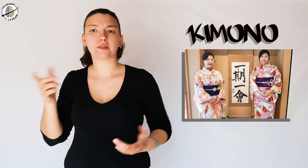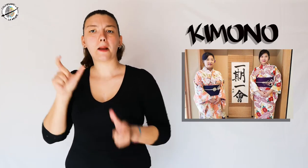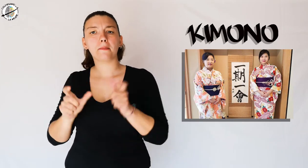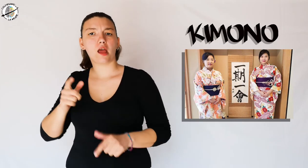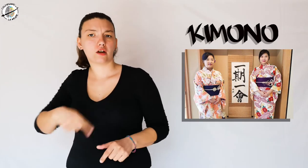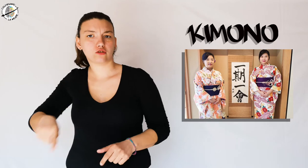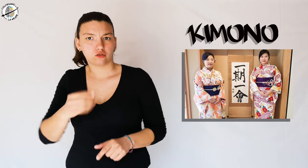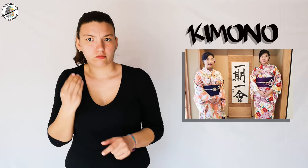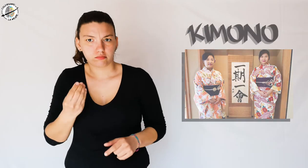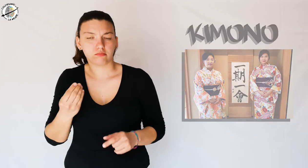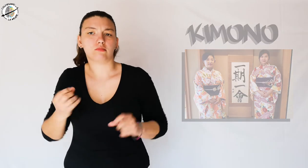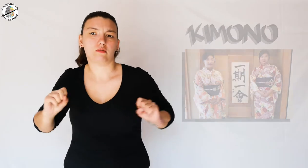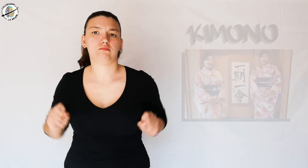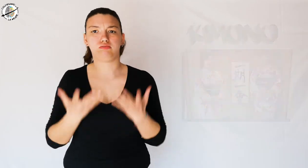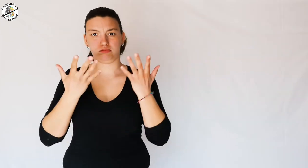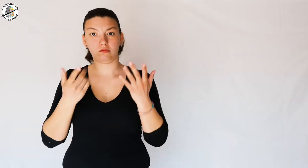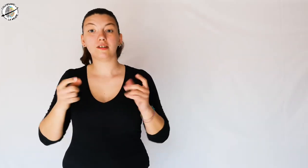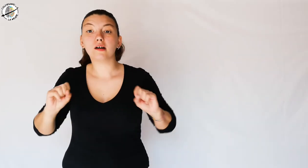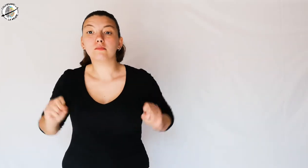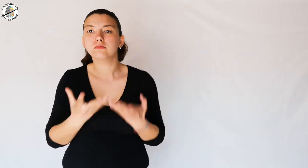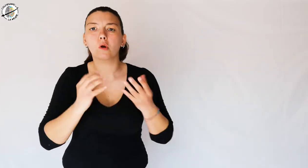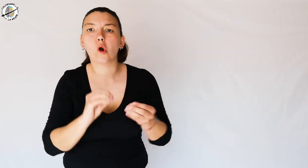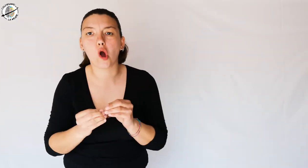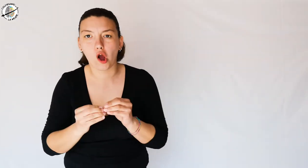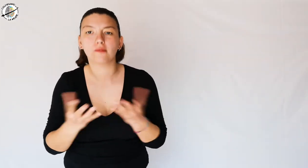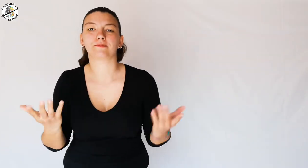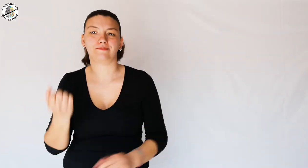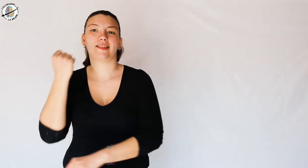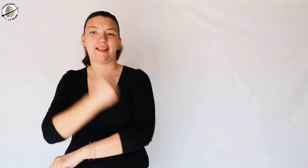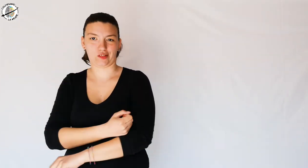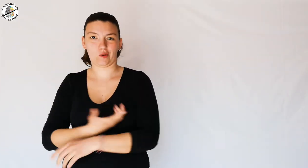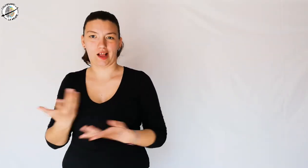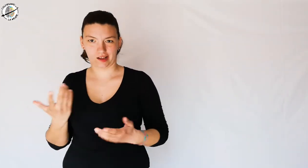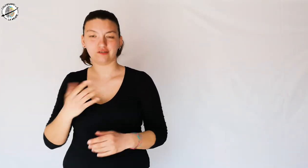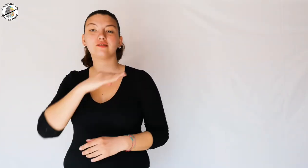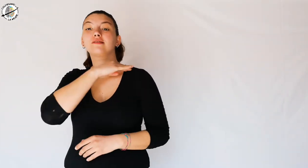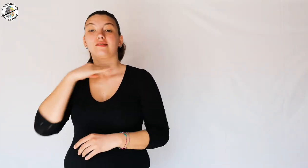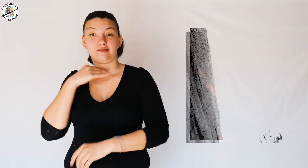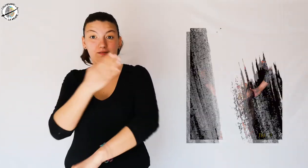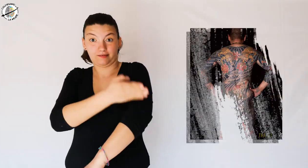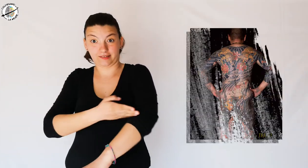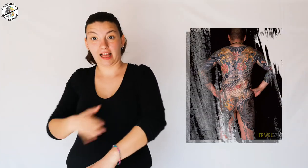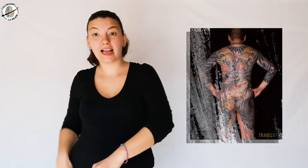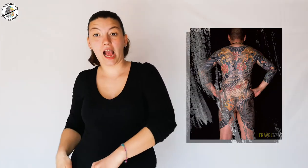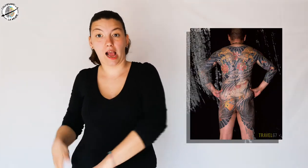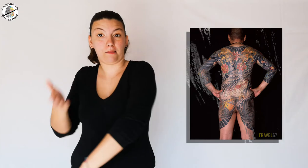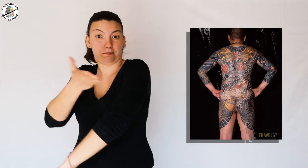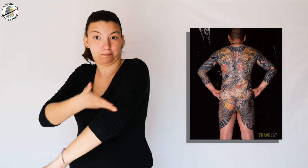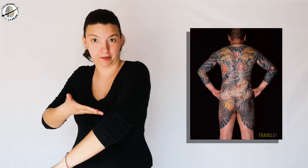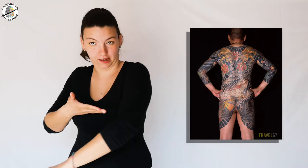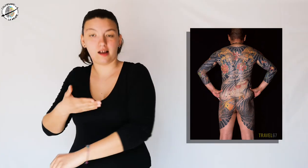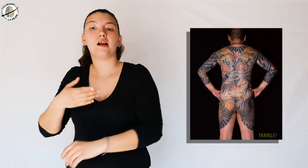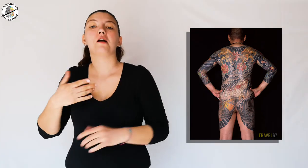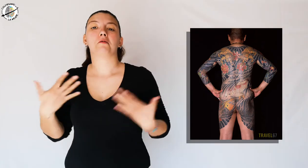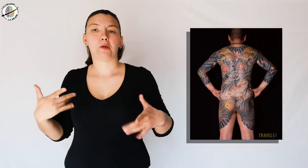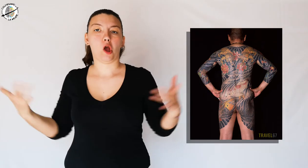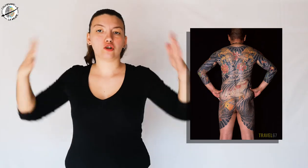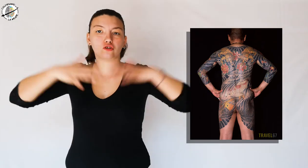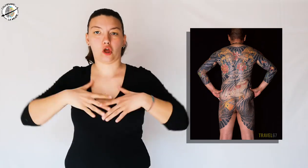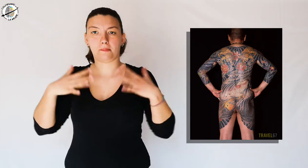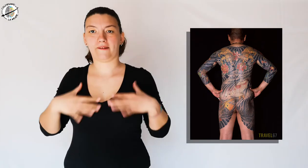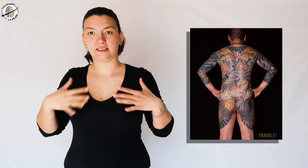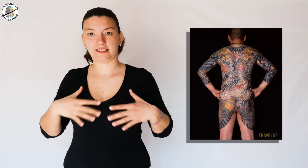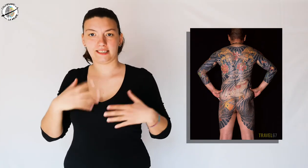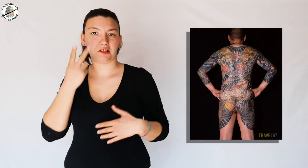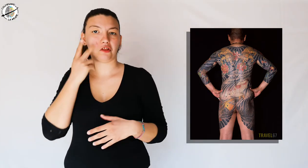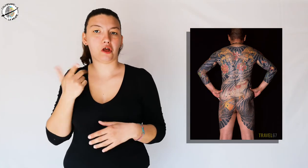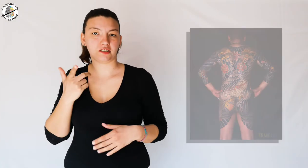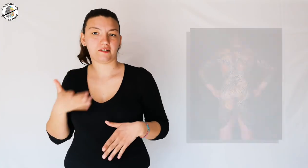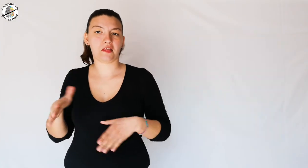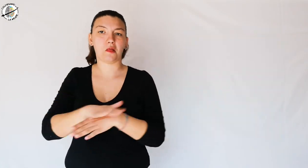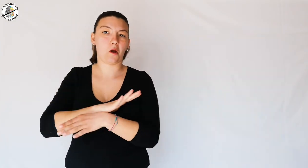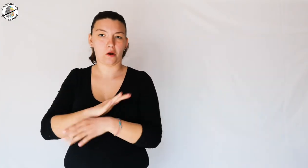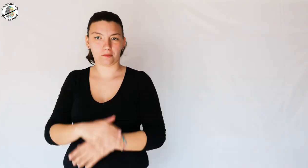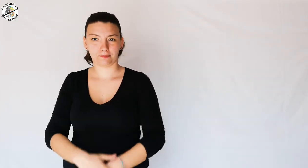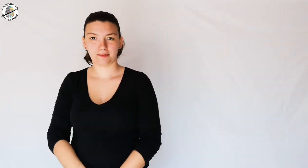so people rebelled by tattooing from the neck to the leg and hiding them under their clothes.